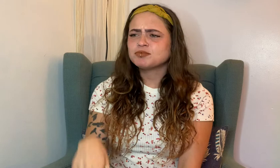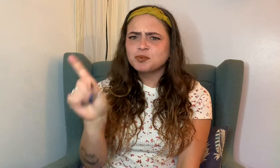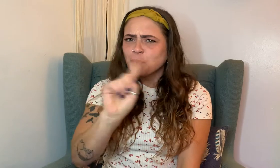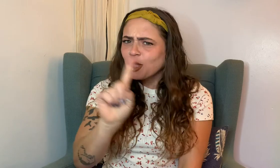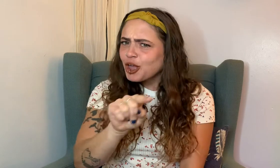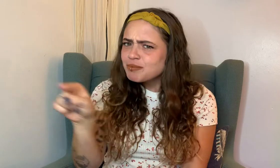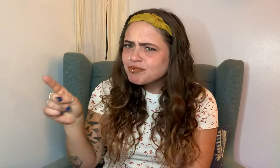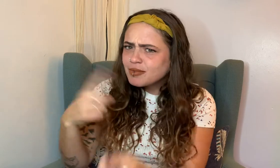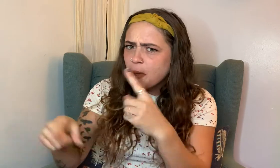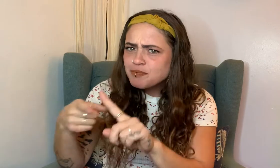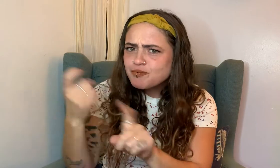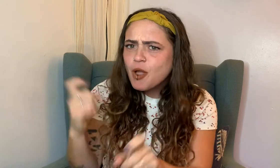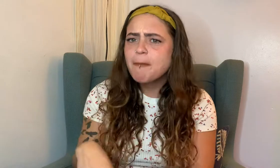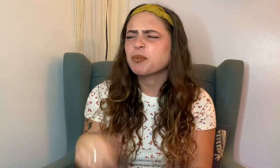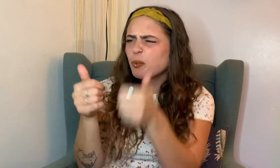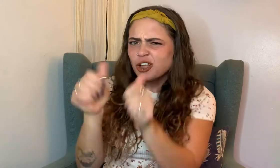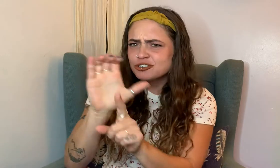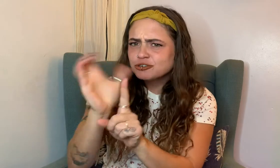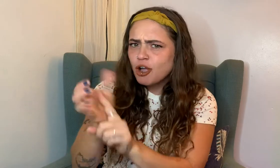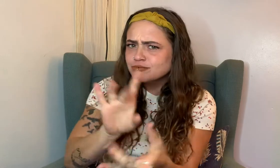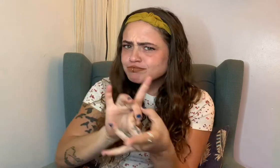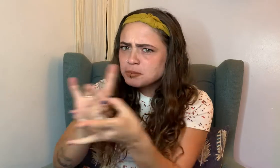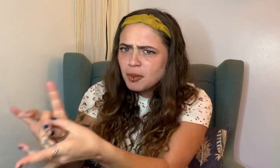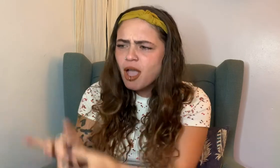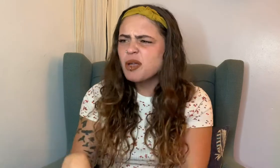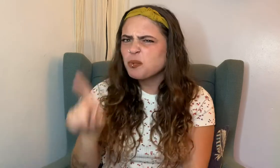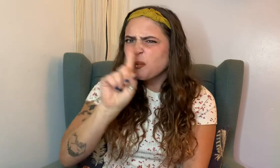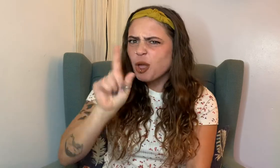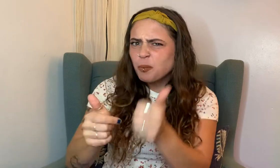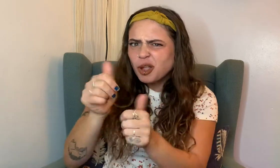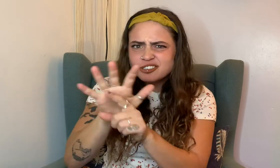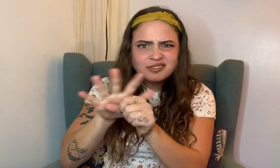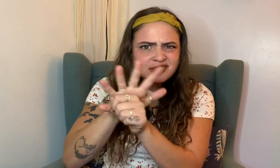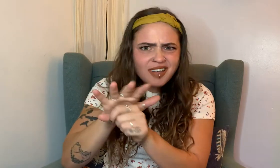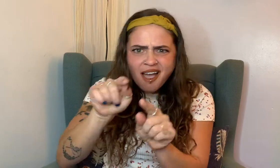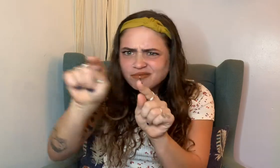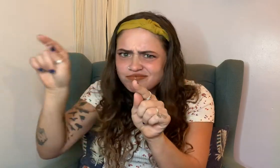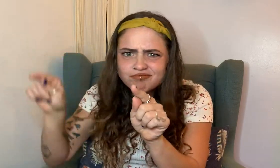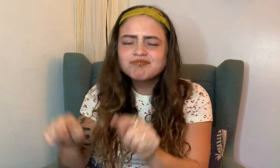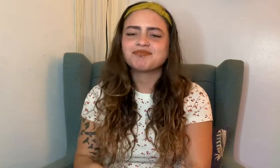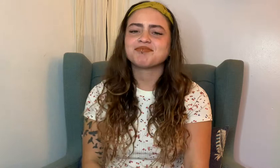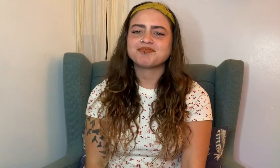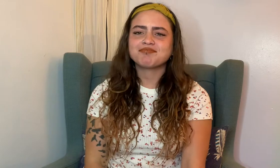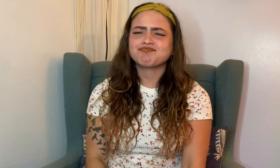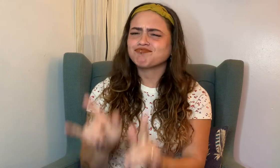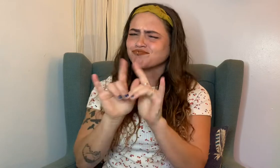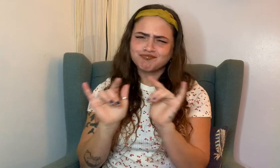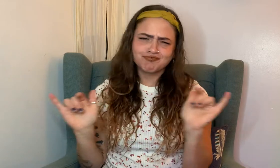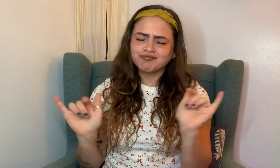There are multiple questions needing addressed such as; which site were the artifacts found? Which culture made the artifacts?